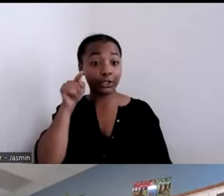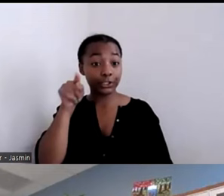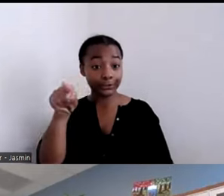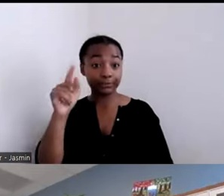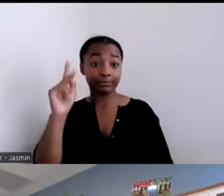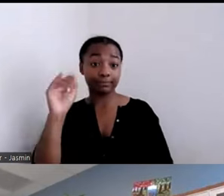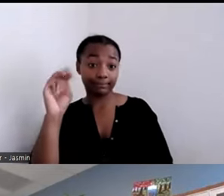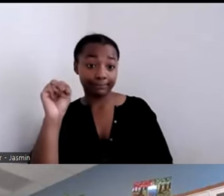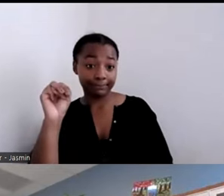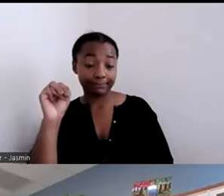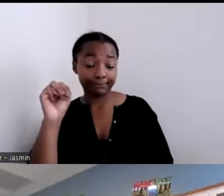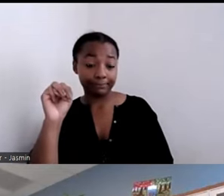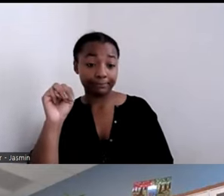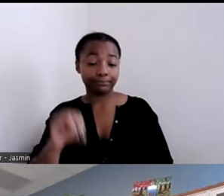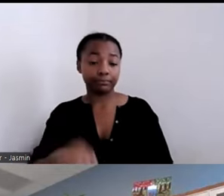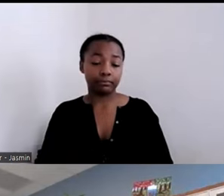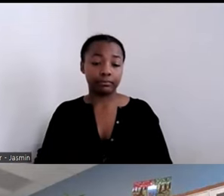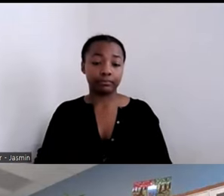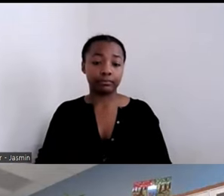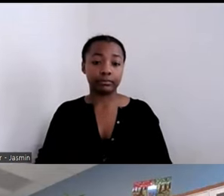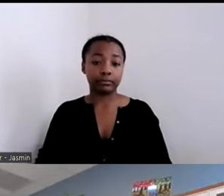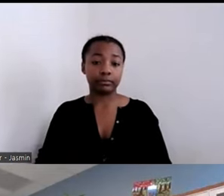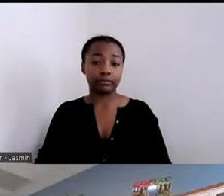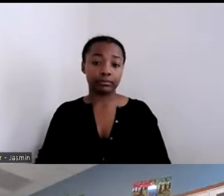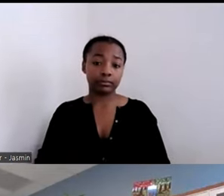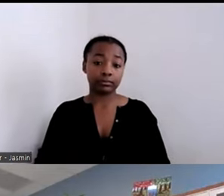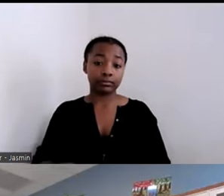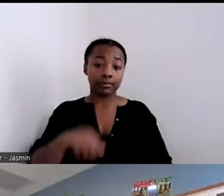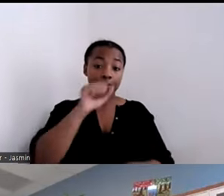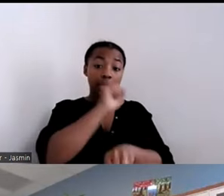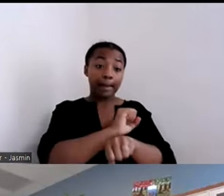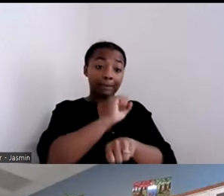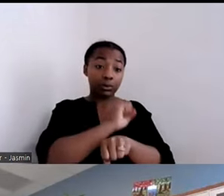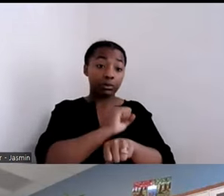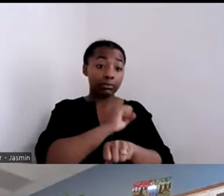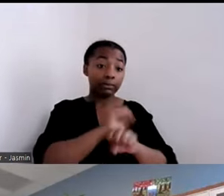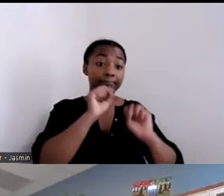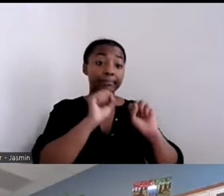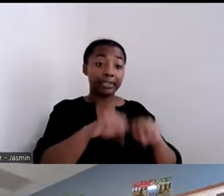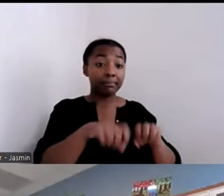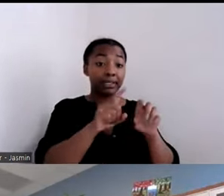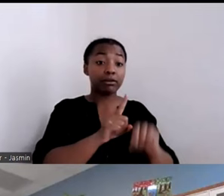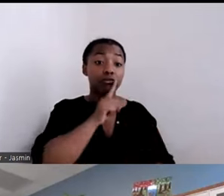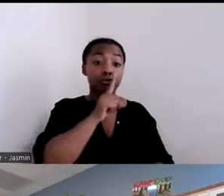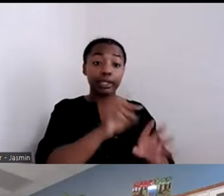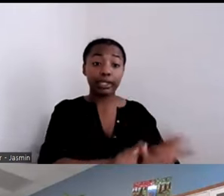employment can be a really integral part of that community inclusion, the